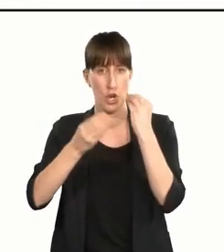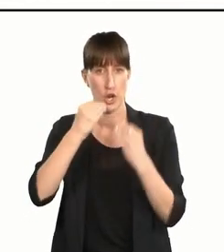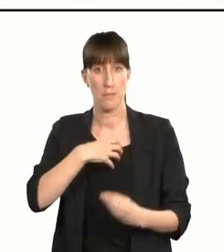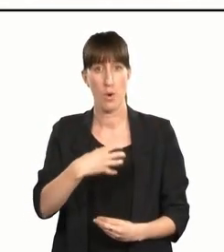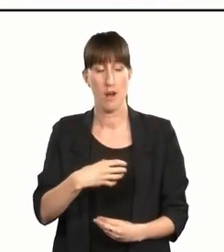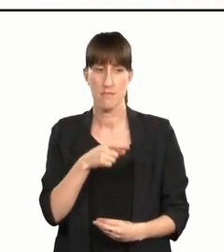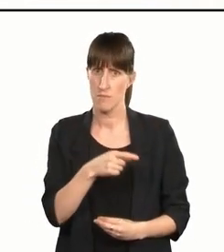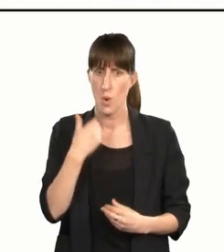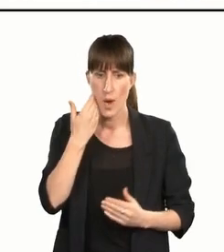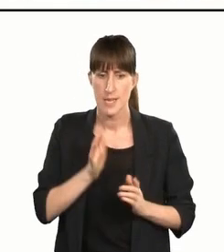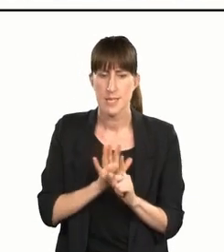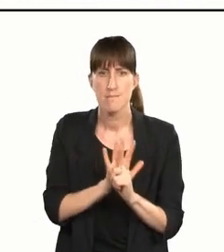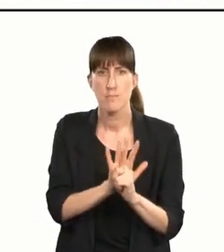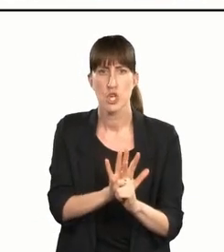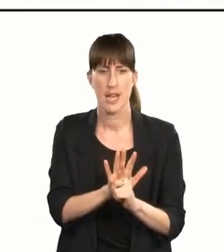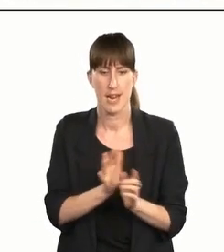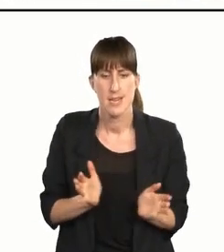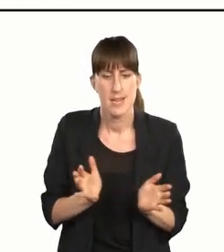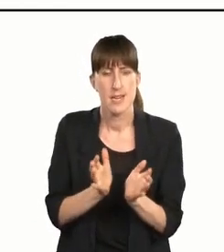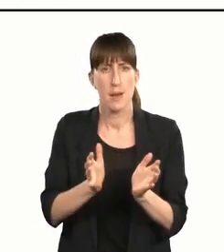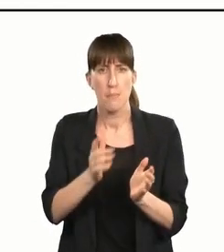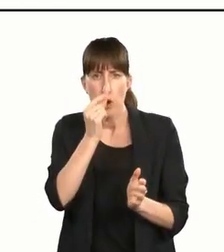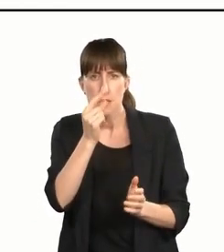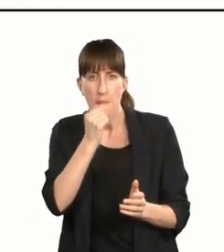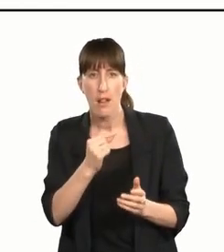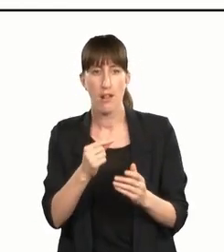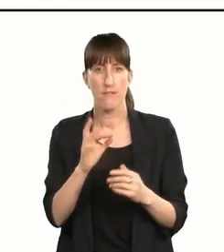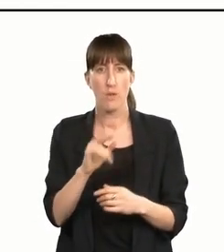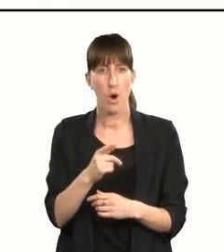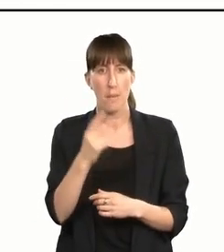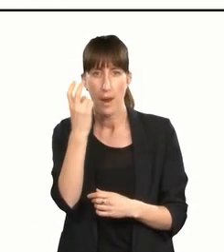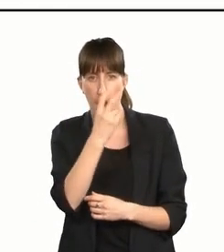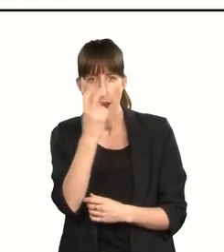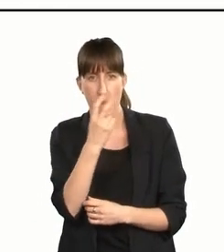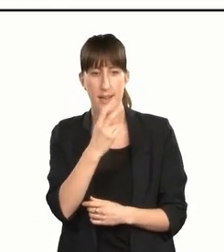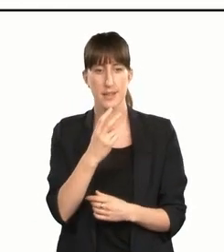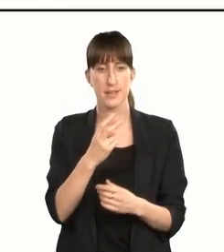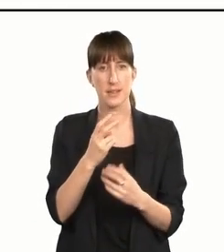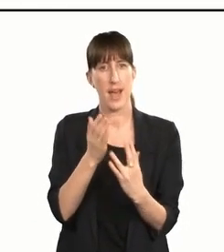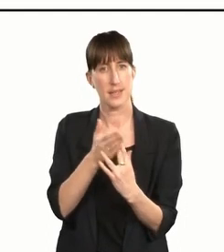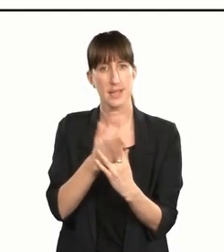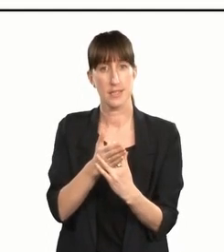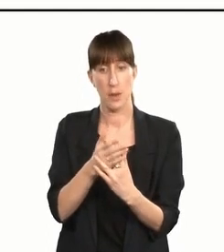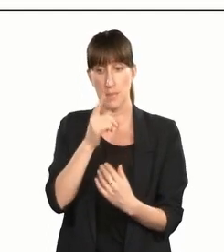You always push the boundaries on what is possible in audio description so that people who are blind can enjoy the visual